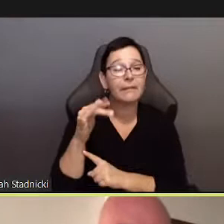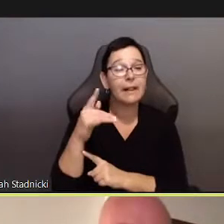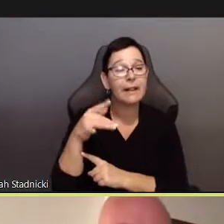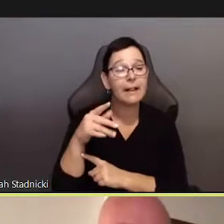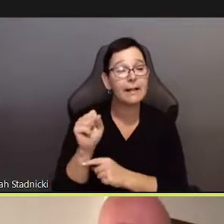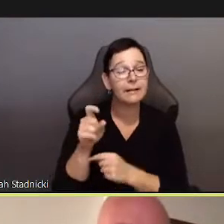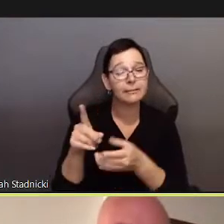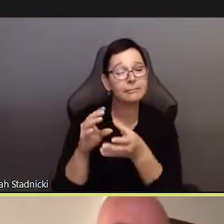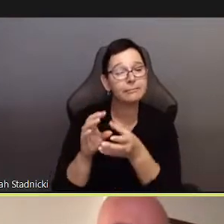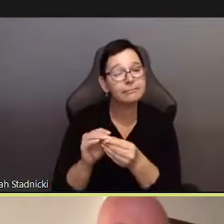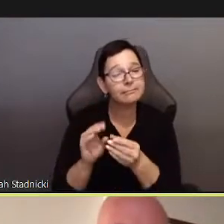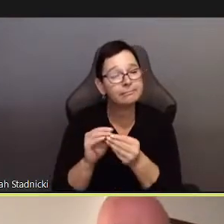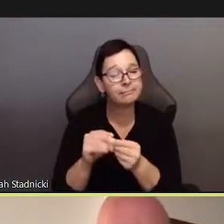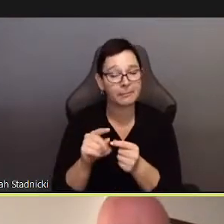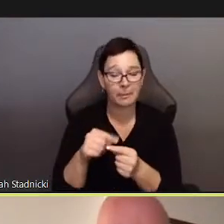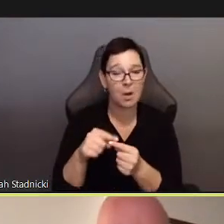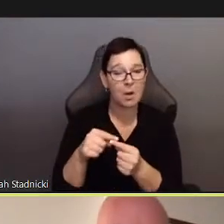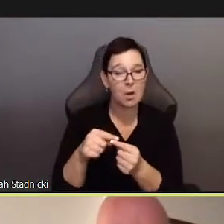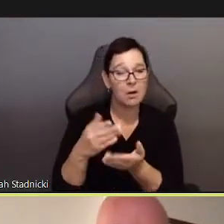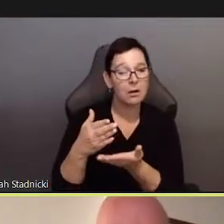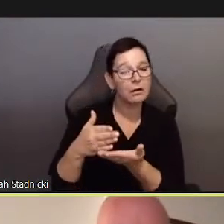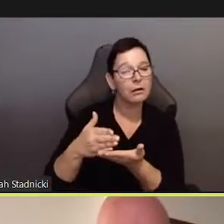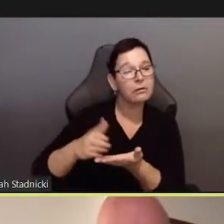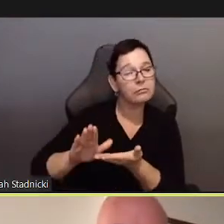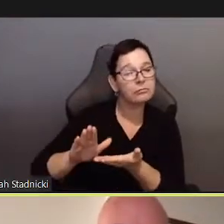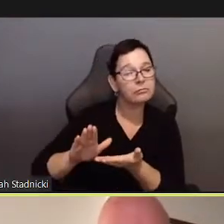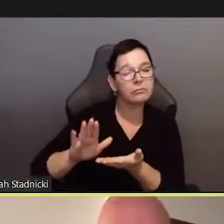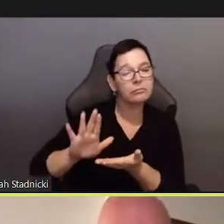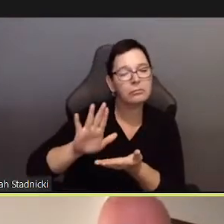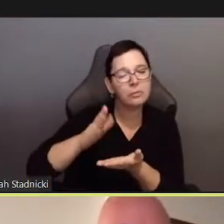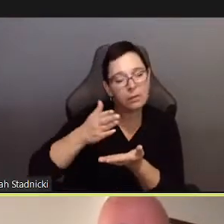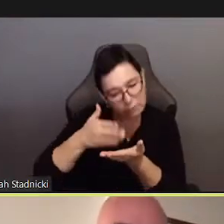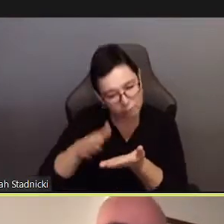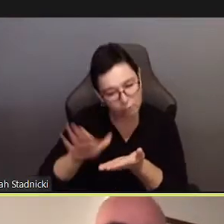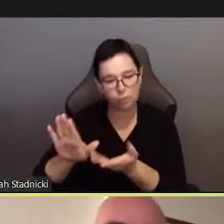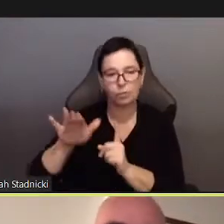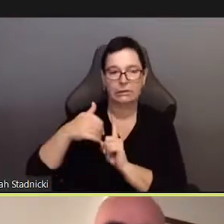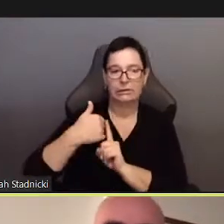that I locate what I am calling the ecstatic pleasure of Queer solitude.